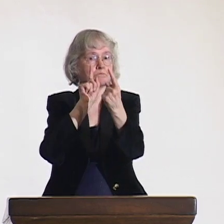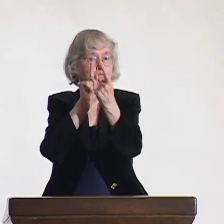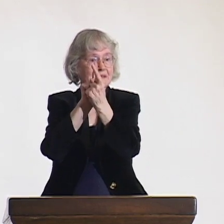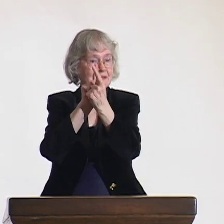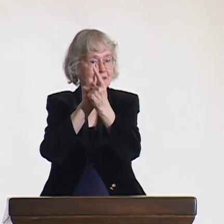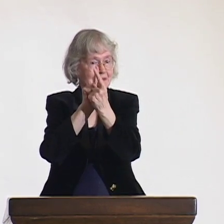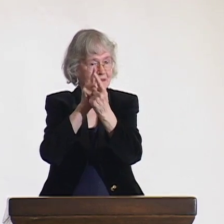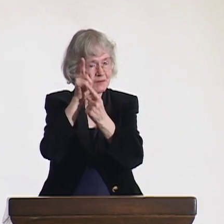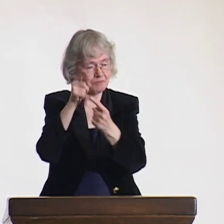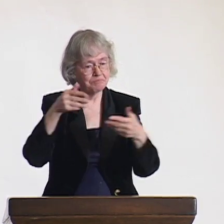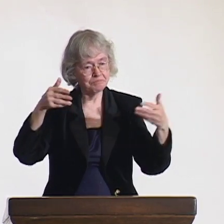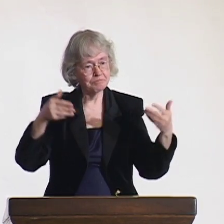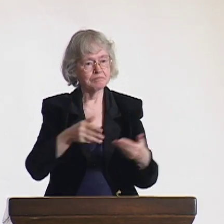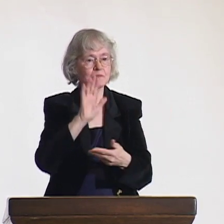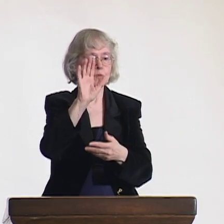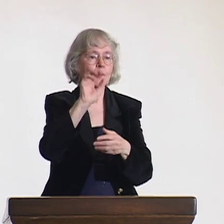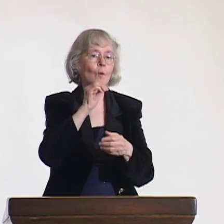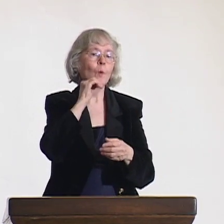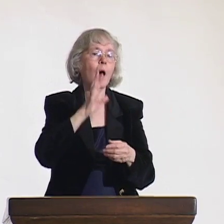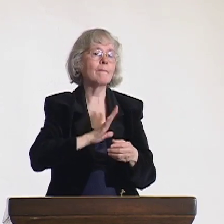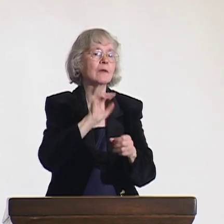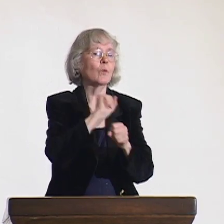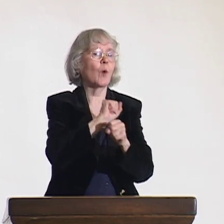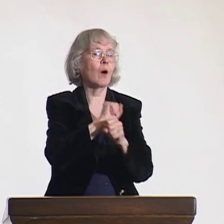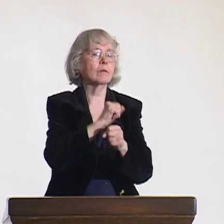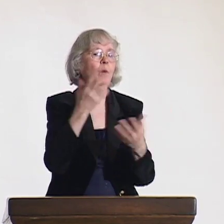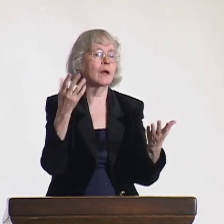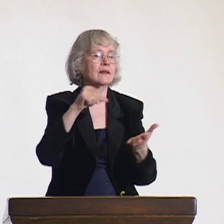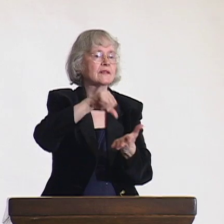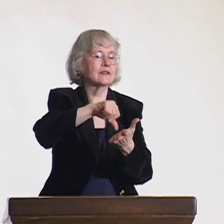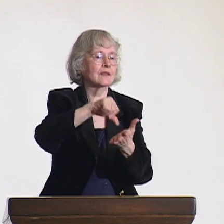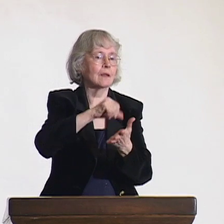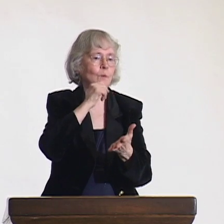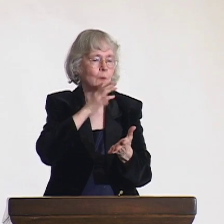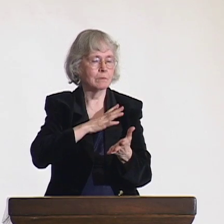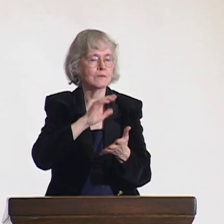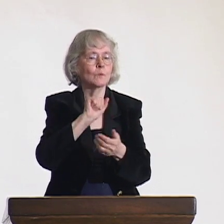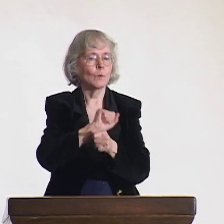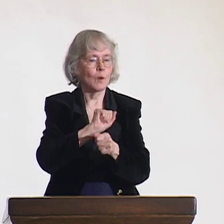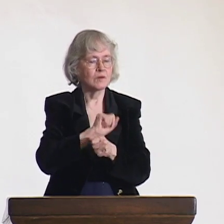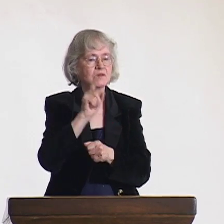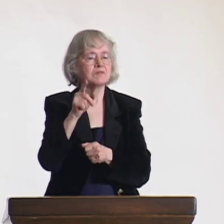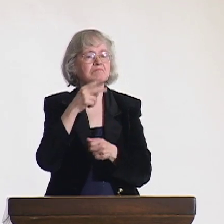and I was called to meet with those government officials. I wanted to find out what the work